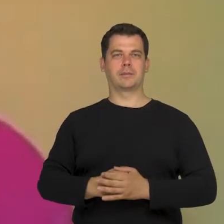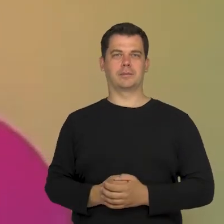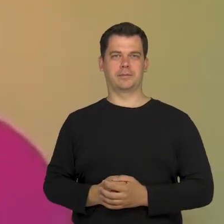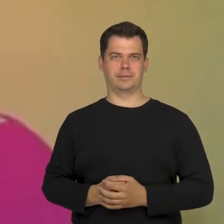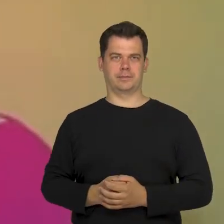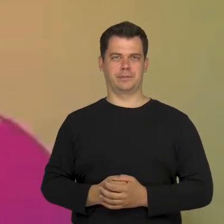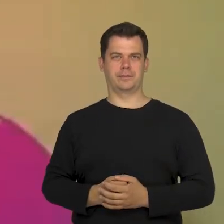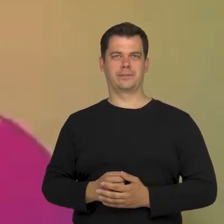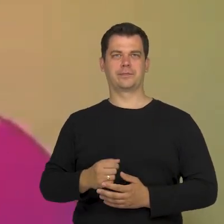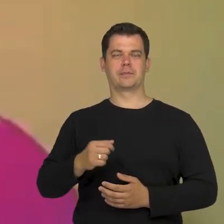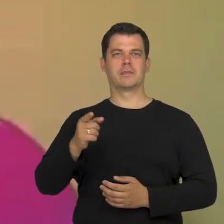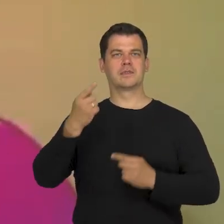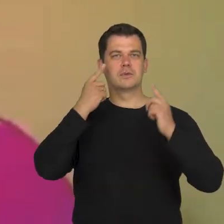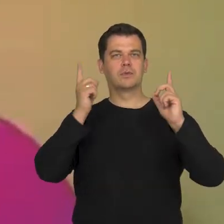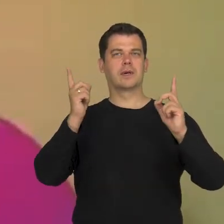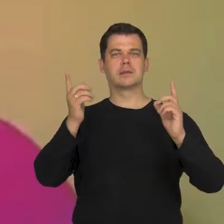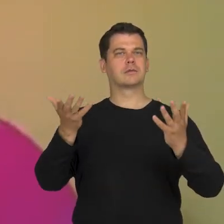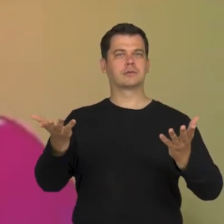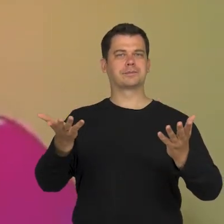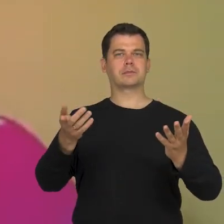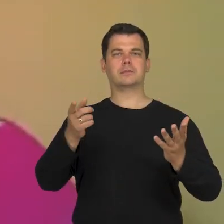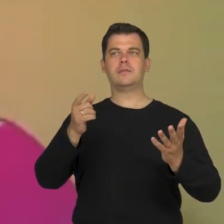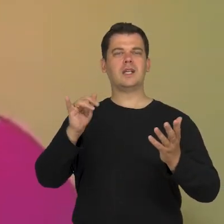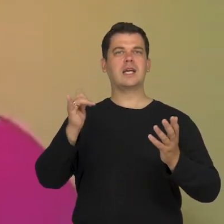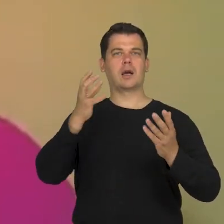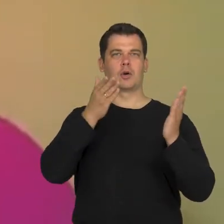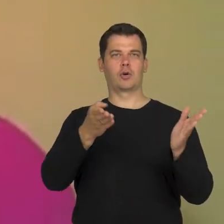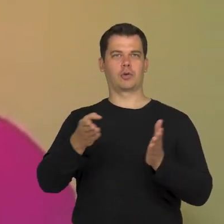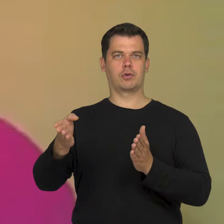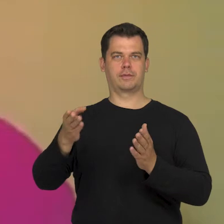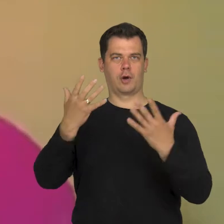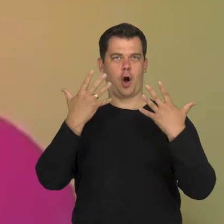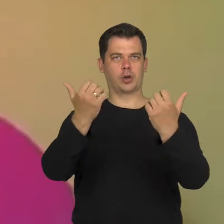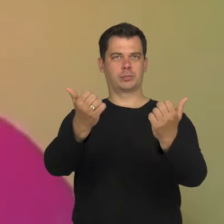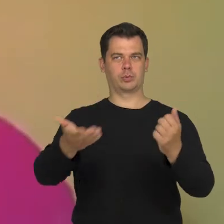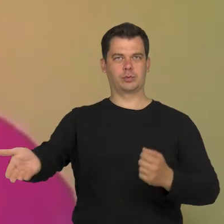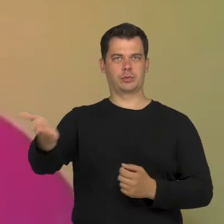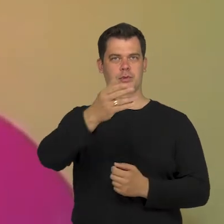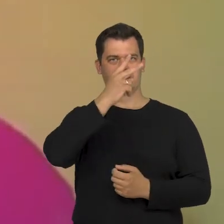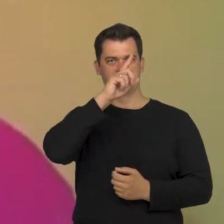to what the viewer is ready for. What he is ready for, what he is ready to see.